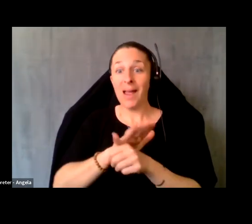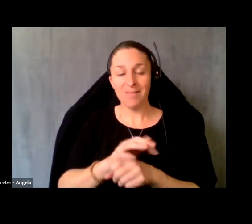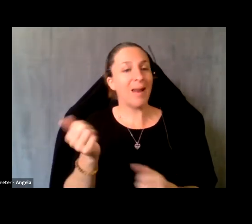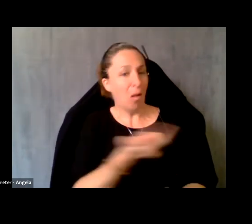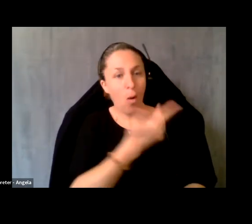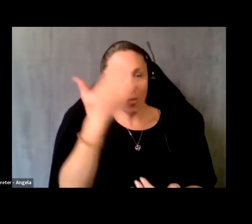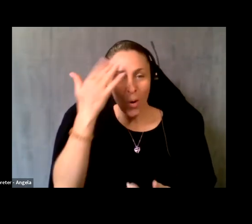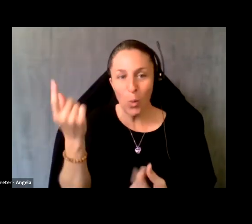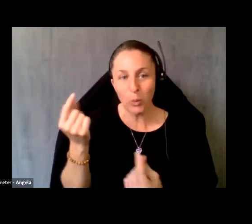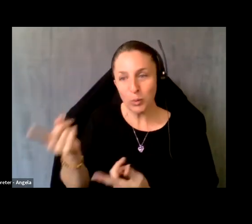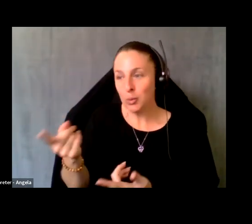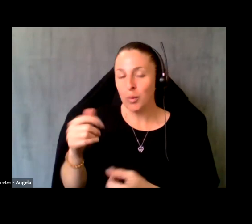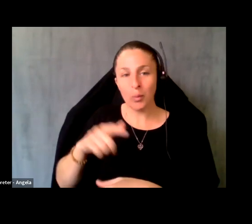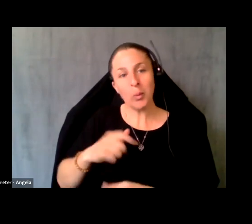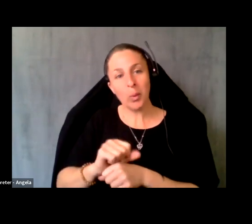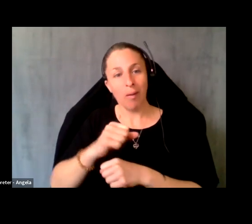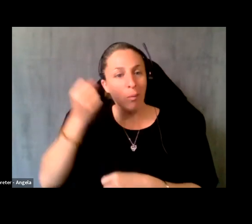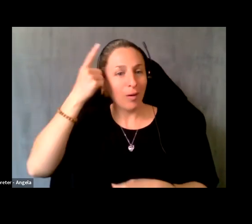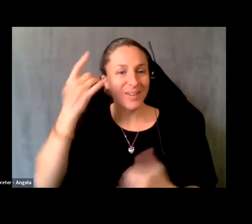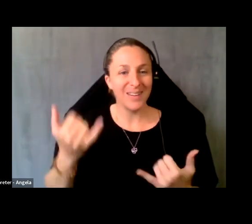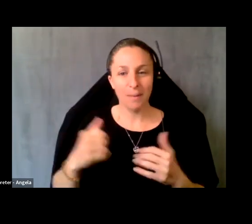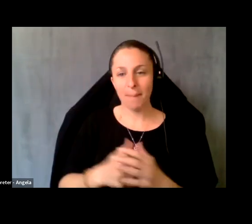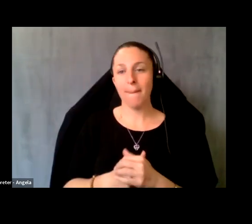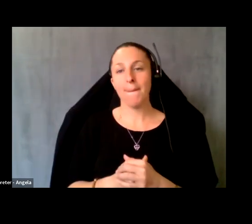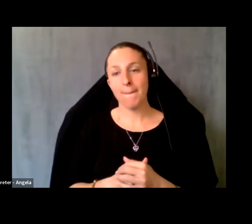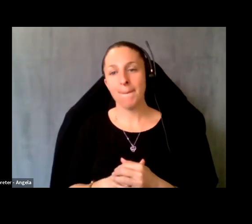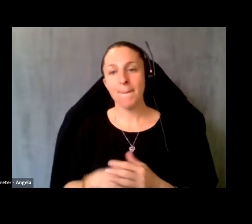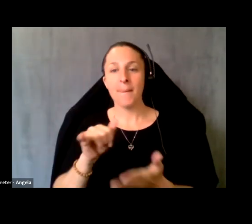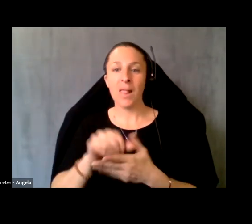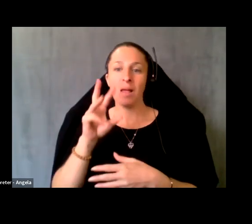understand what you do for a living. We get it now. So that was probably like very indicative